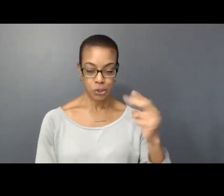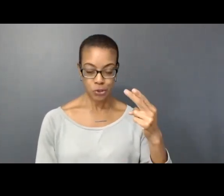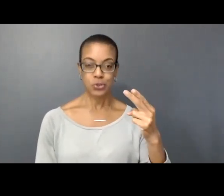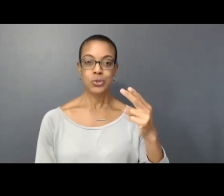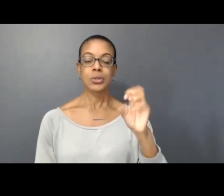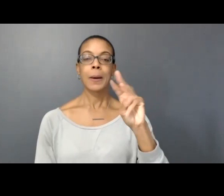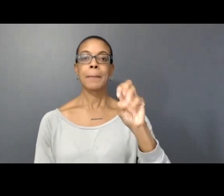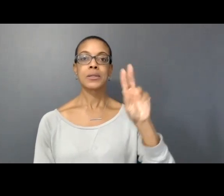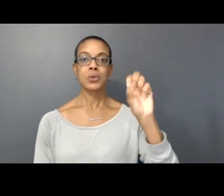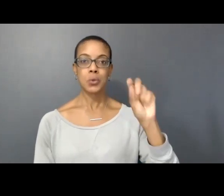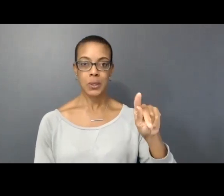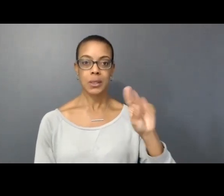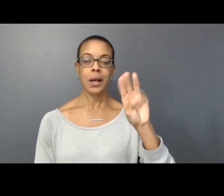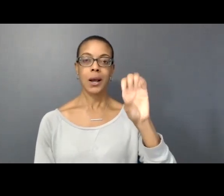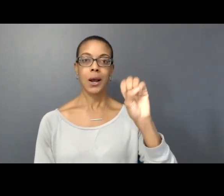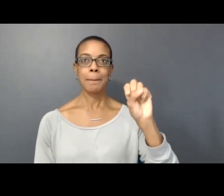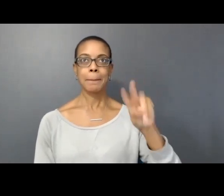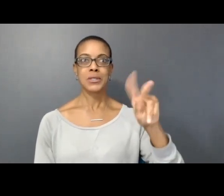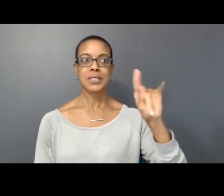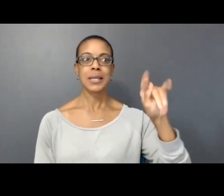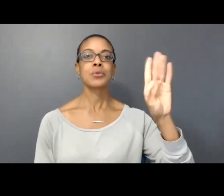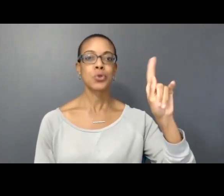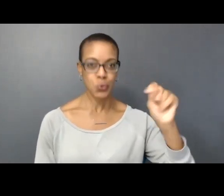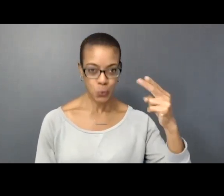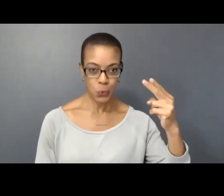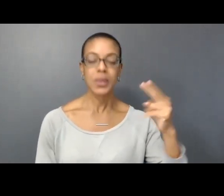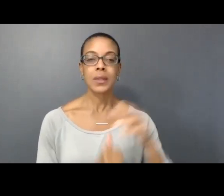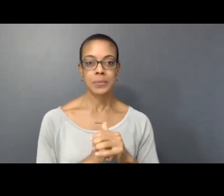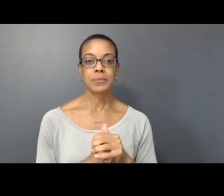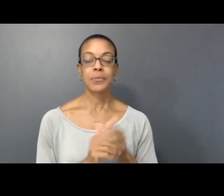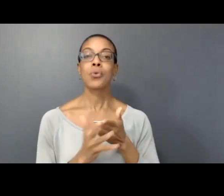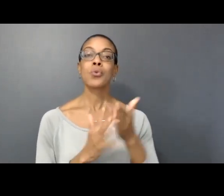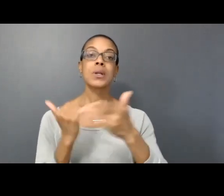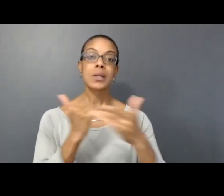Through the amalgamation of experimental movement video new media and technology my practice